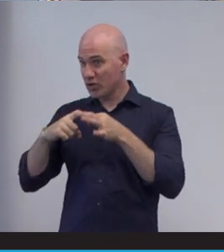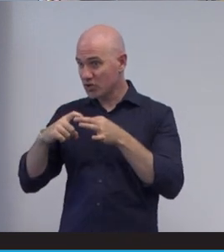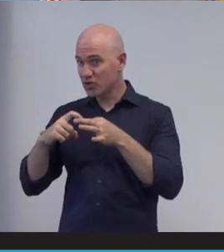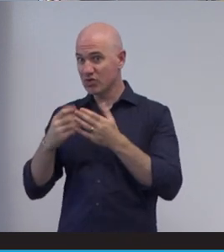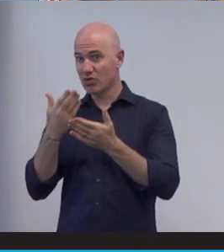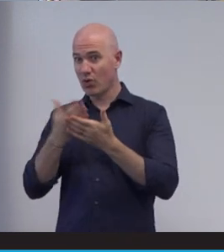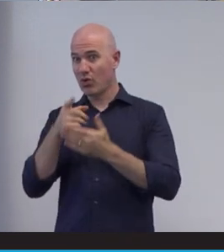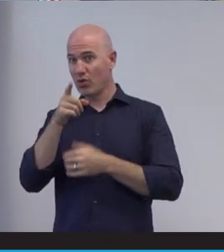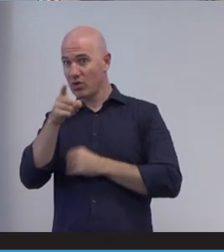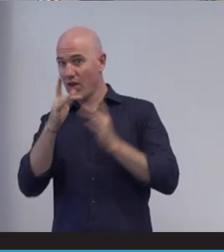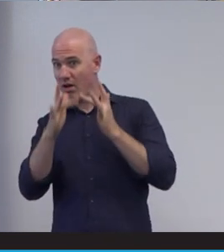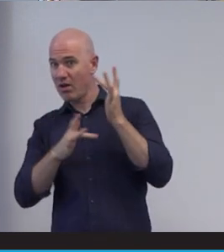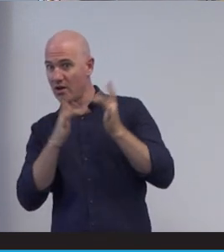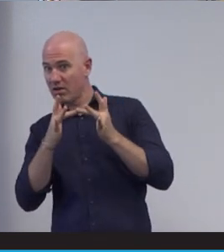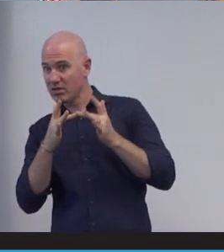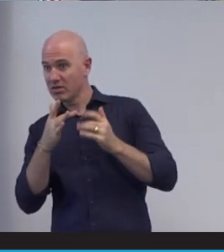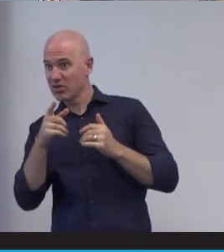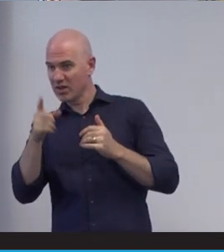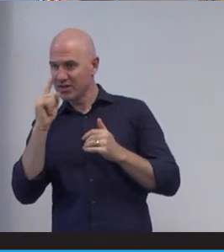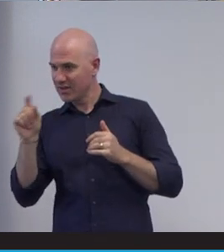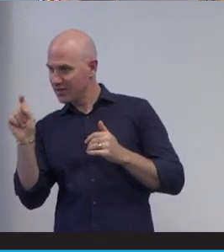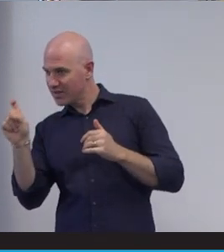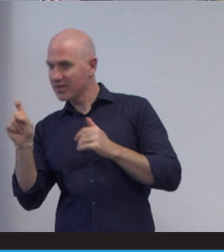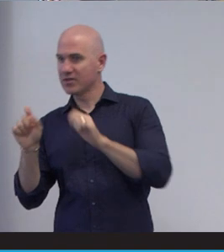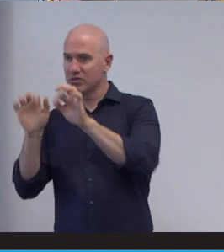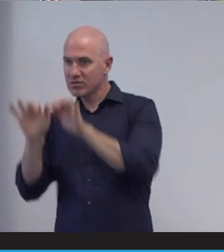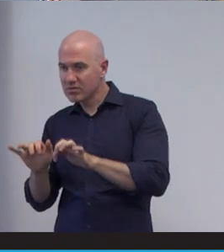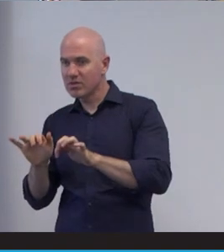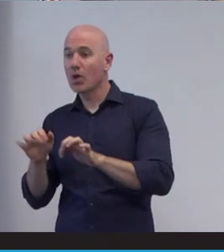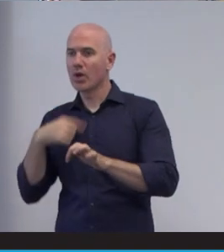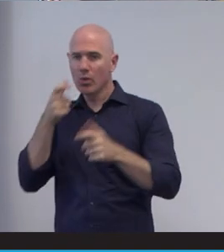section or questions section and type that in and we will monitor that throughout the session.